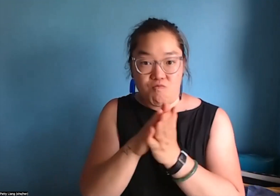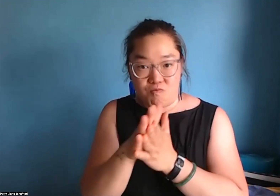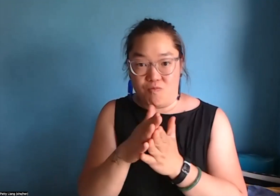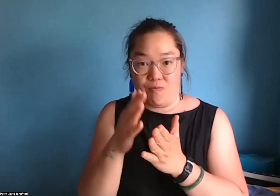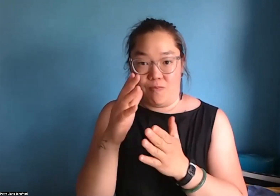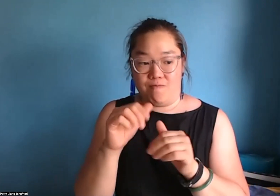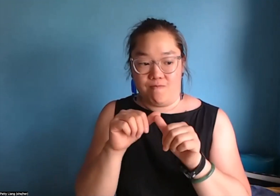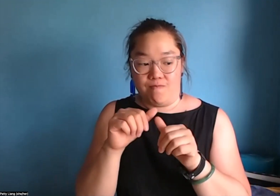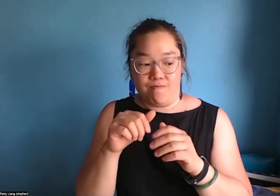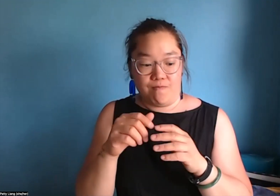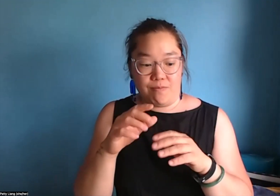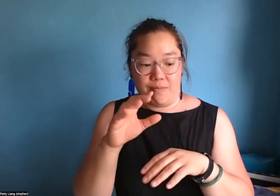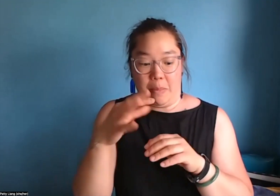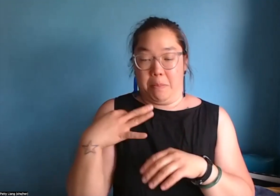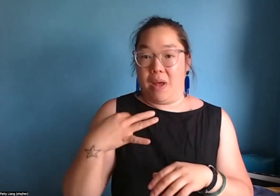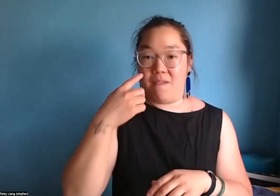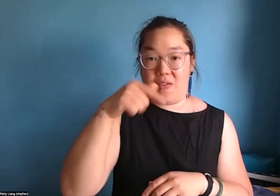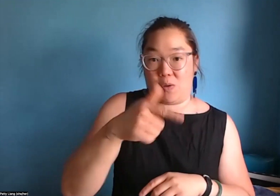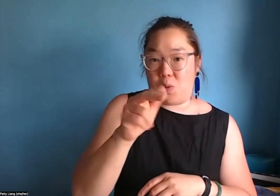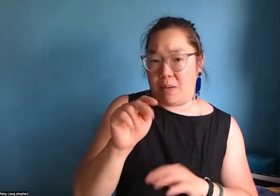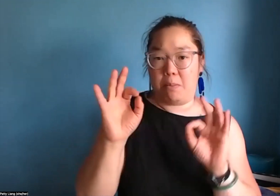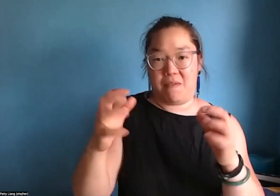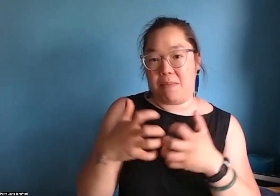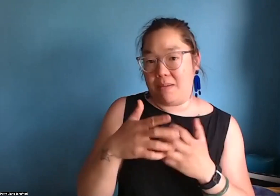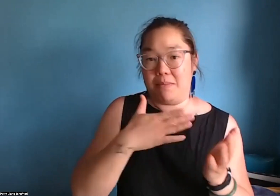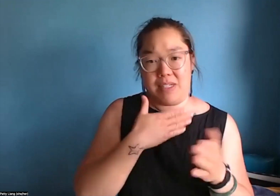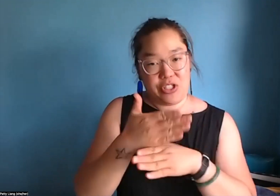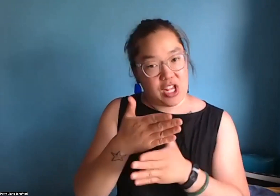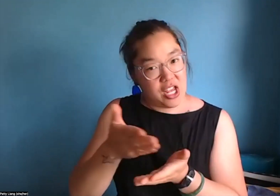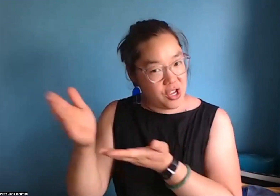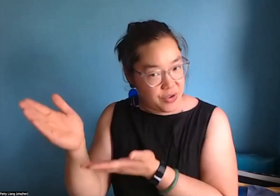who are interested, who are in this area in the US, who’d like to apply for this grant,